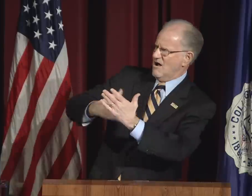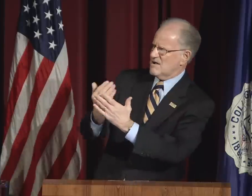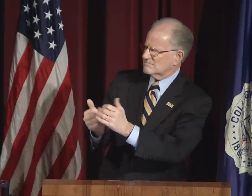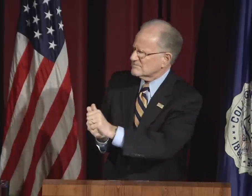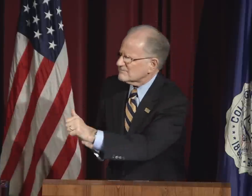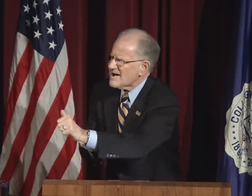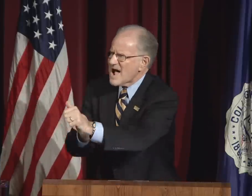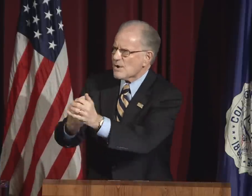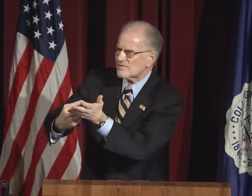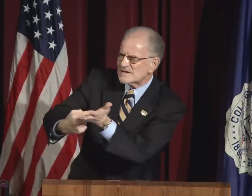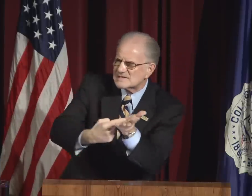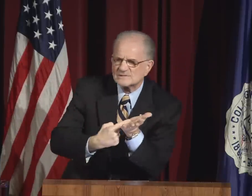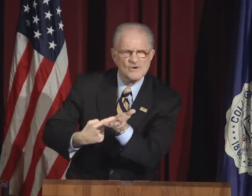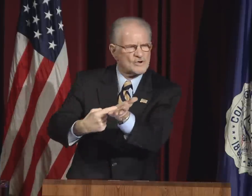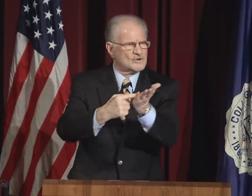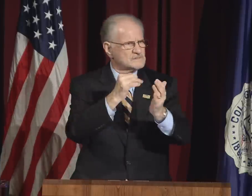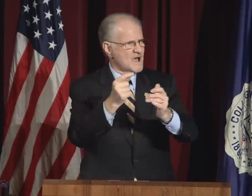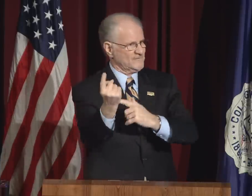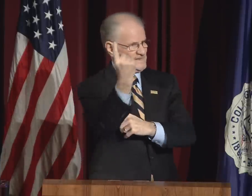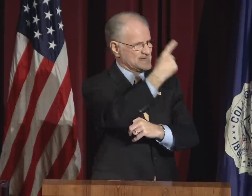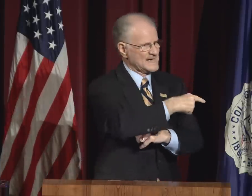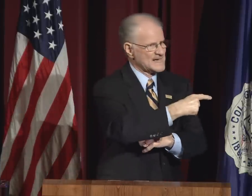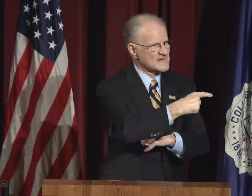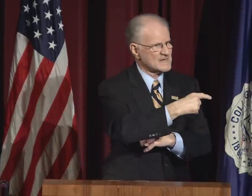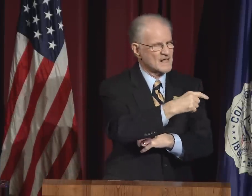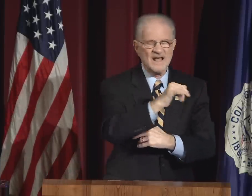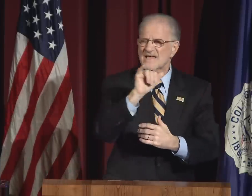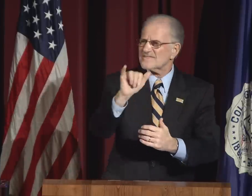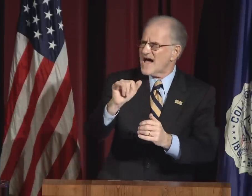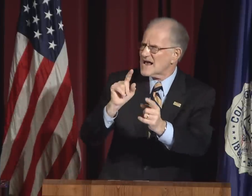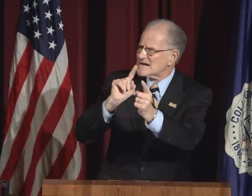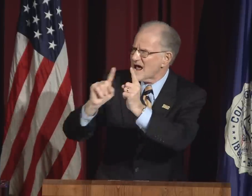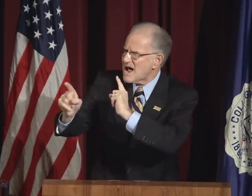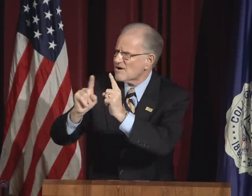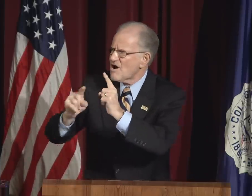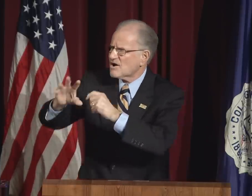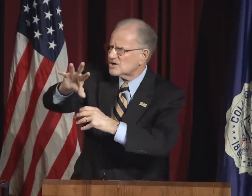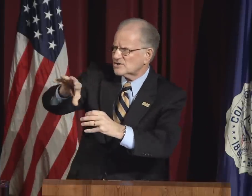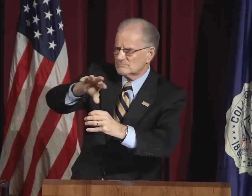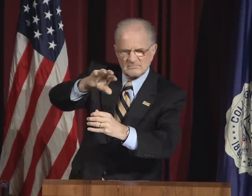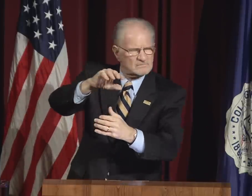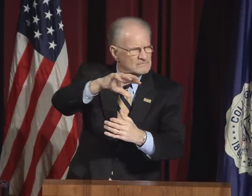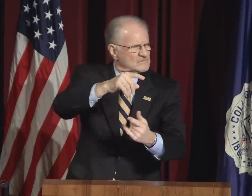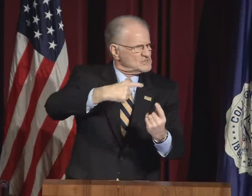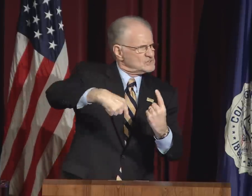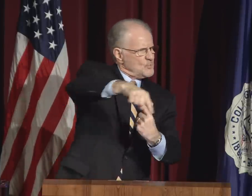We all follow the discourse of the day.